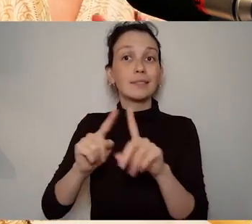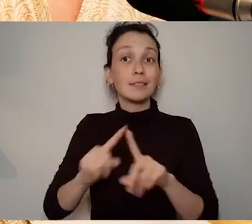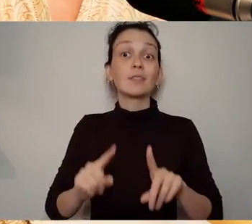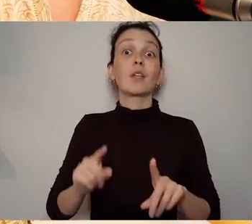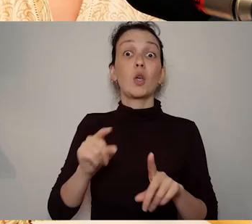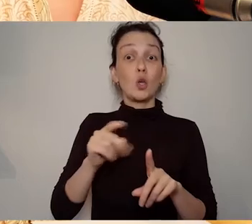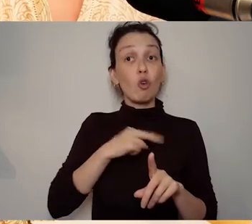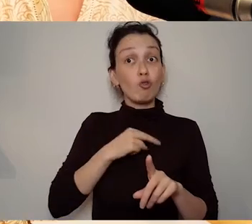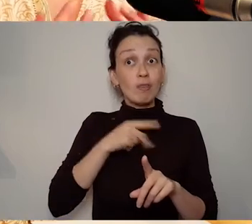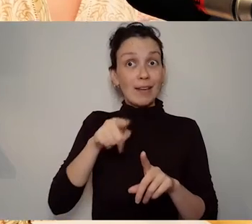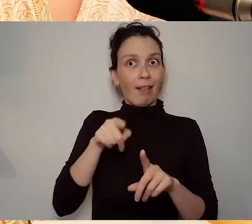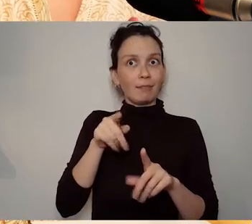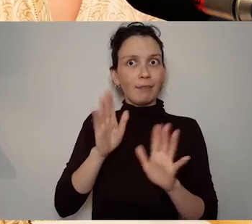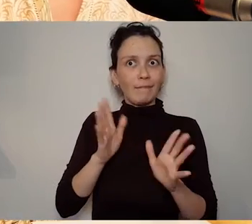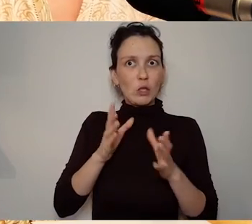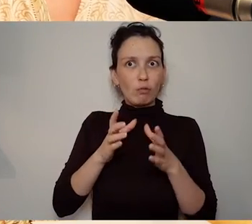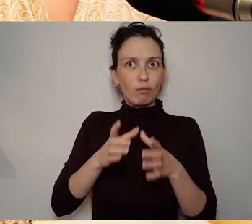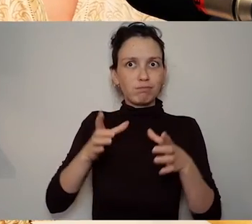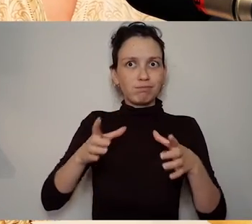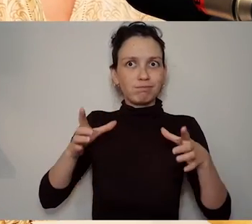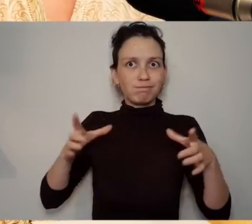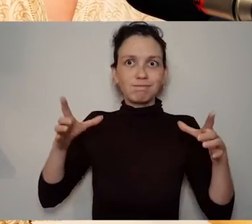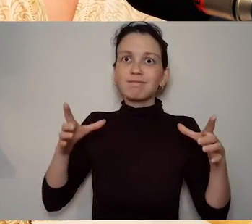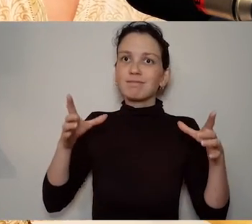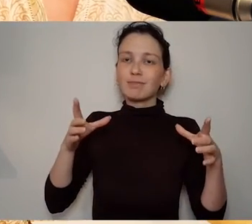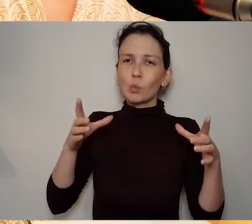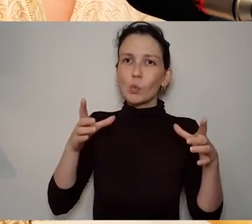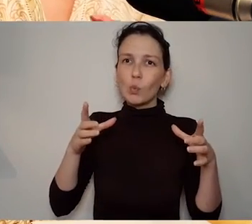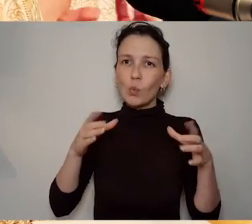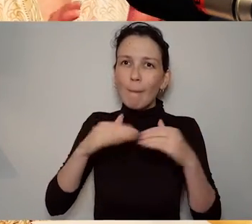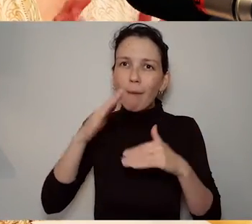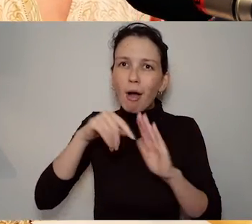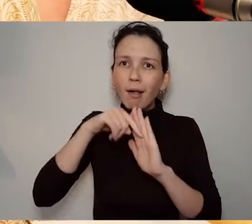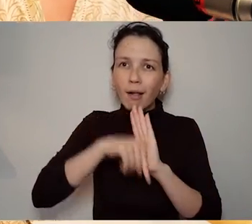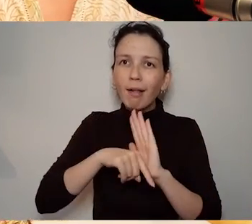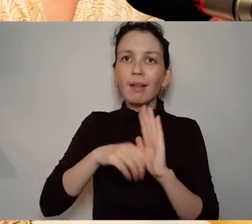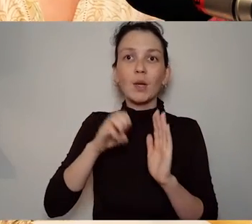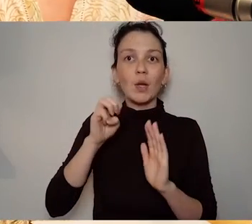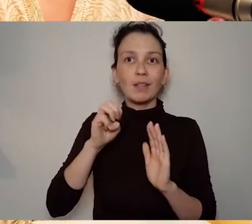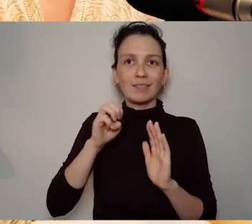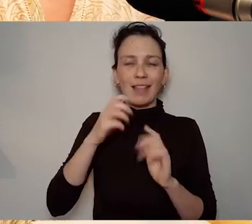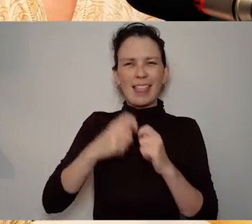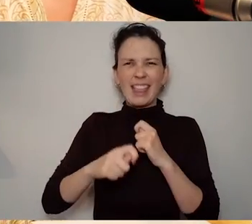tool of reflection. It's become almost kind of like a it doesn't claim to be a therapeutic